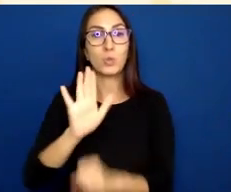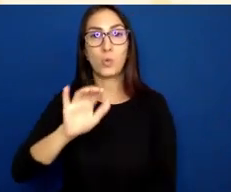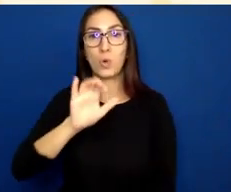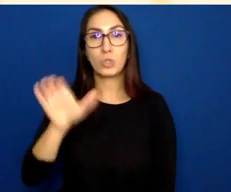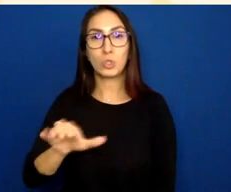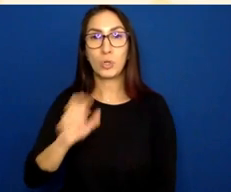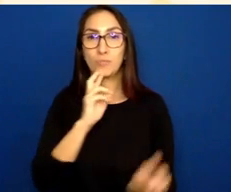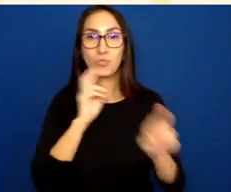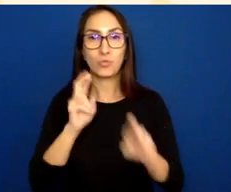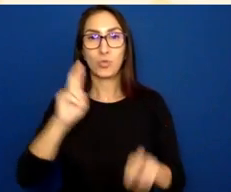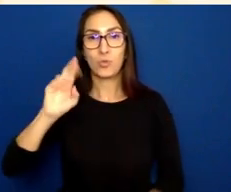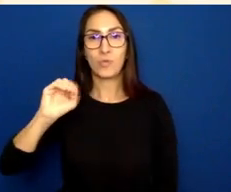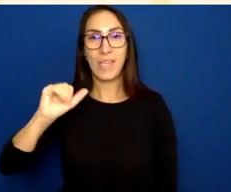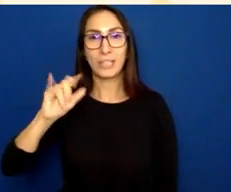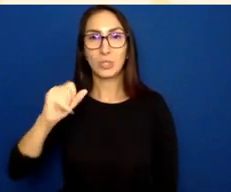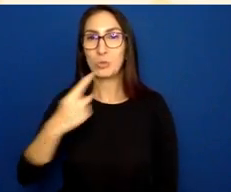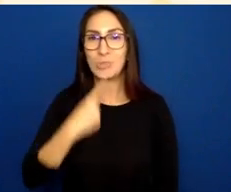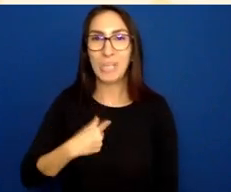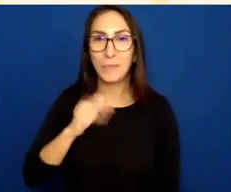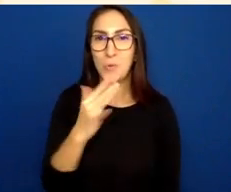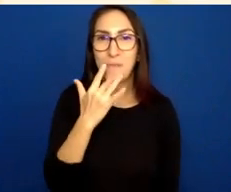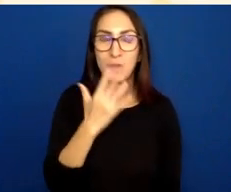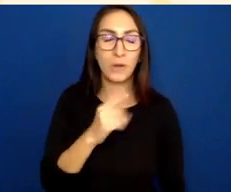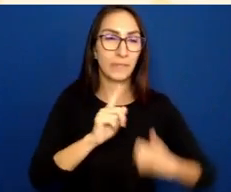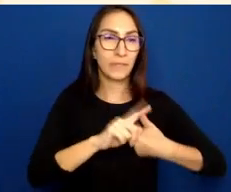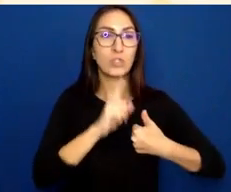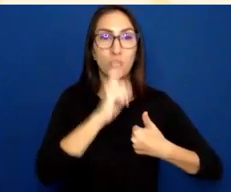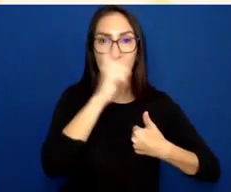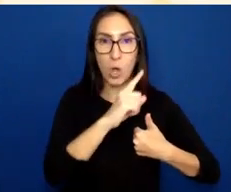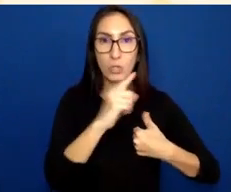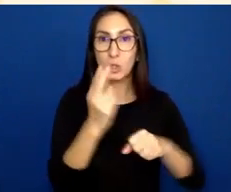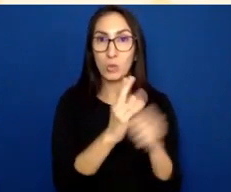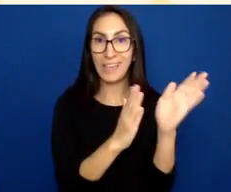If you prefer true or false, use the clapping-hands reaction.